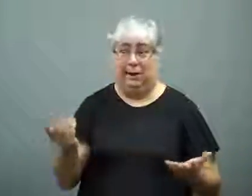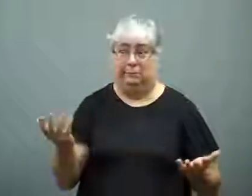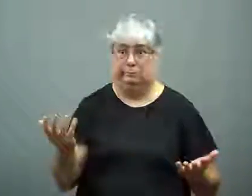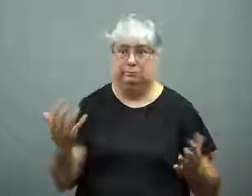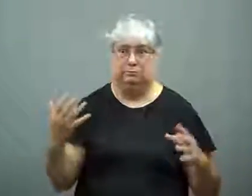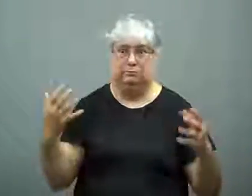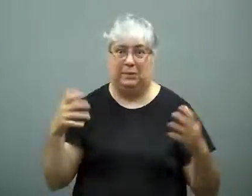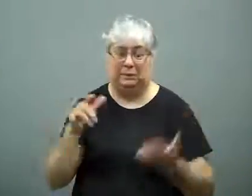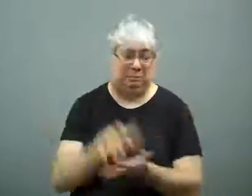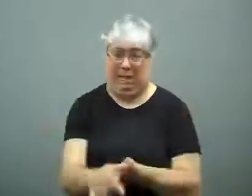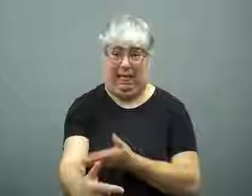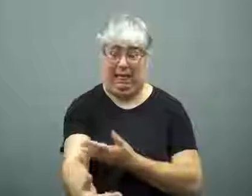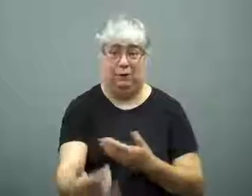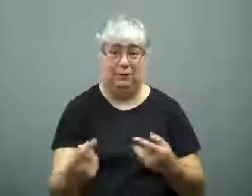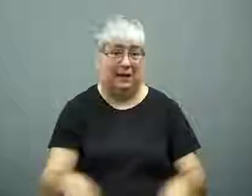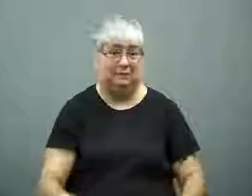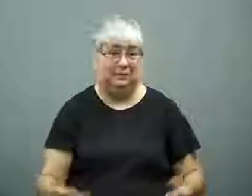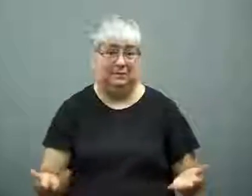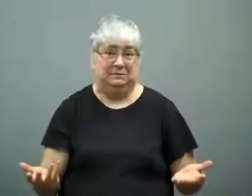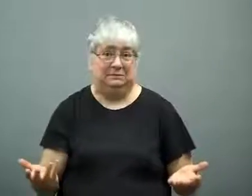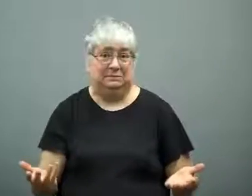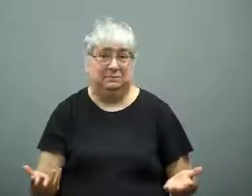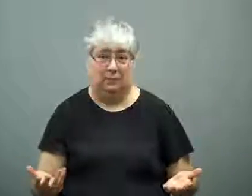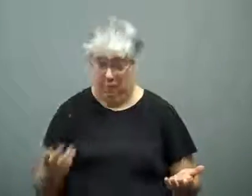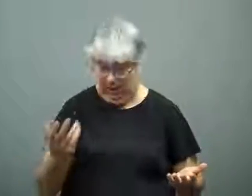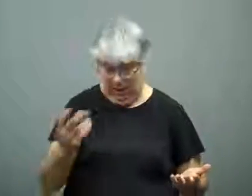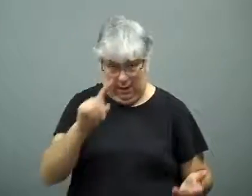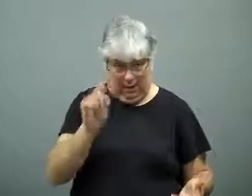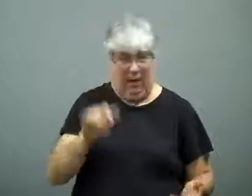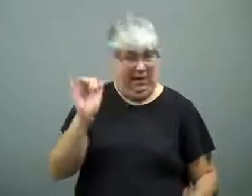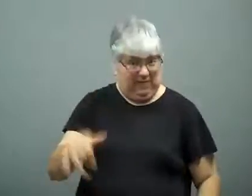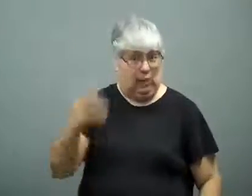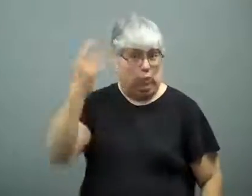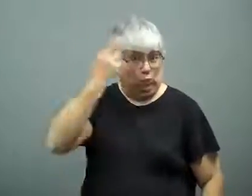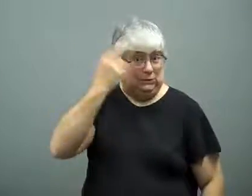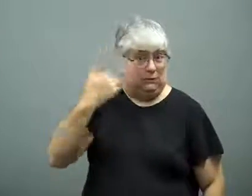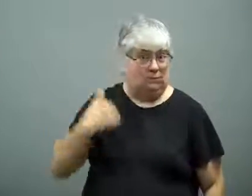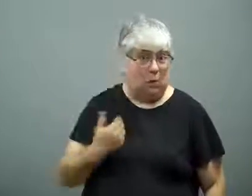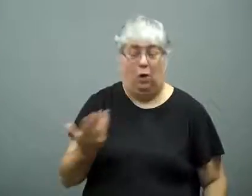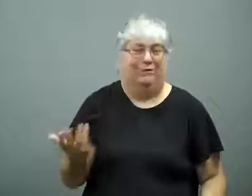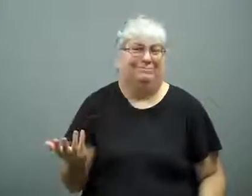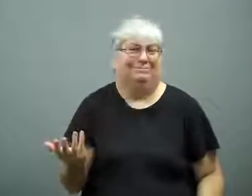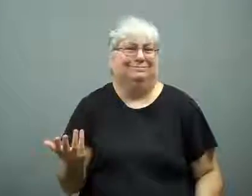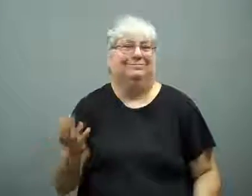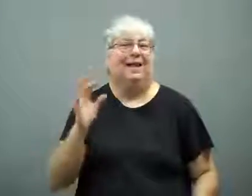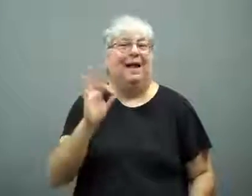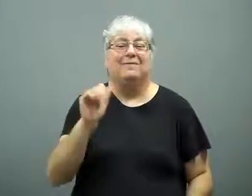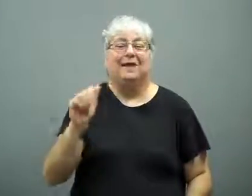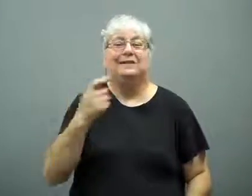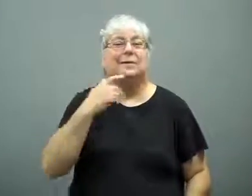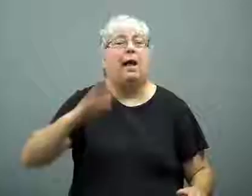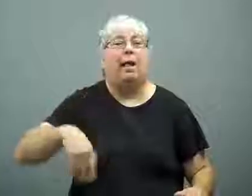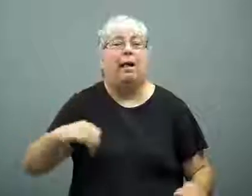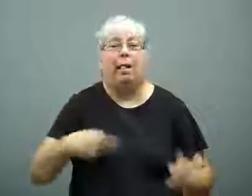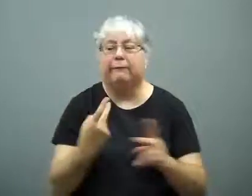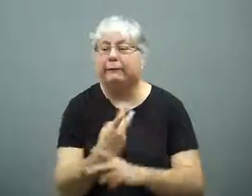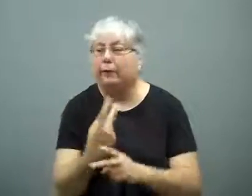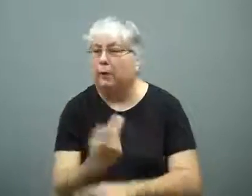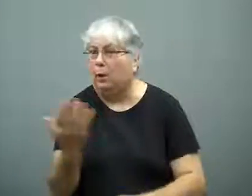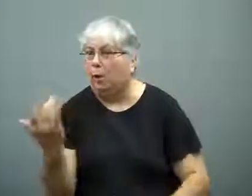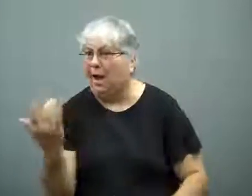Instead, the plane crashed.